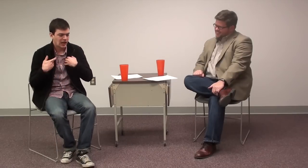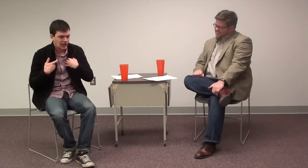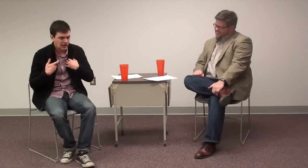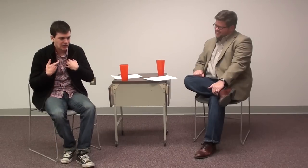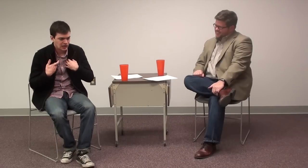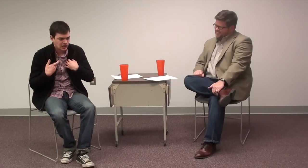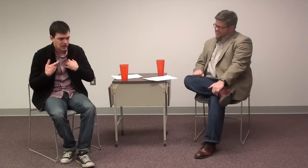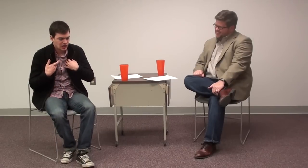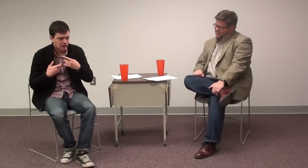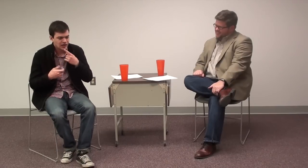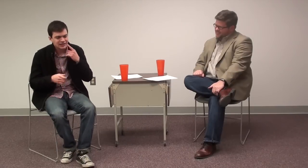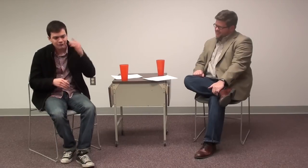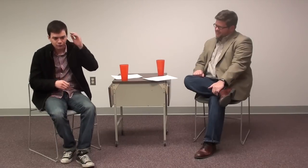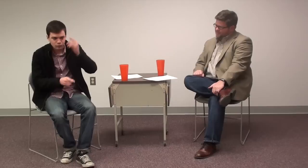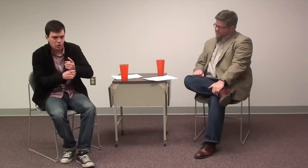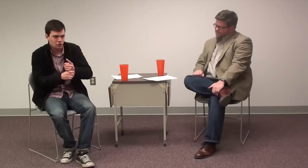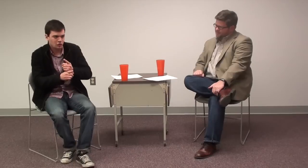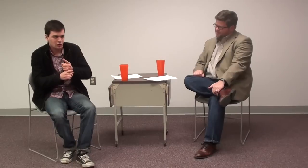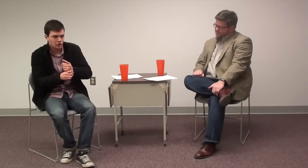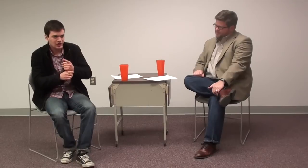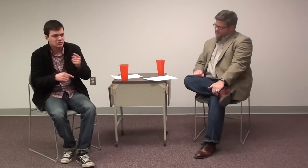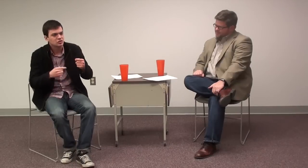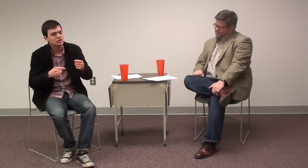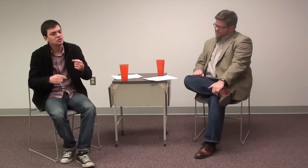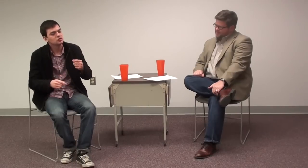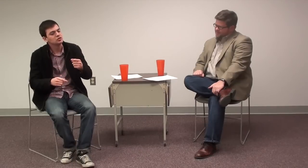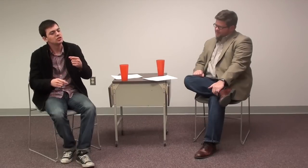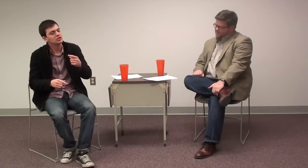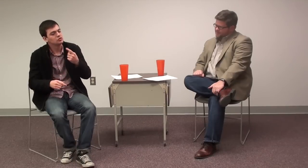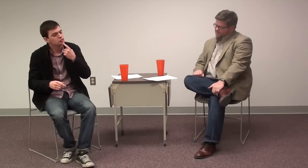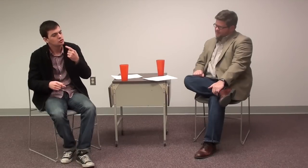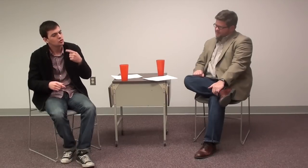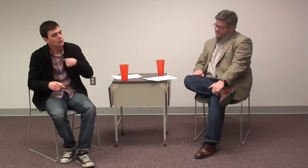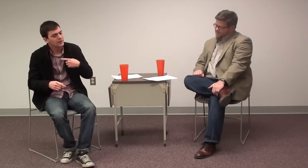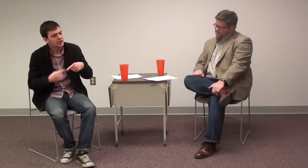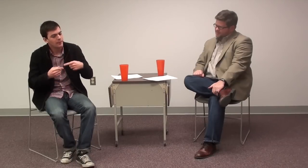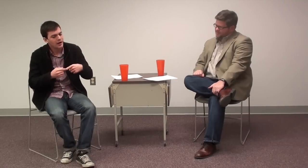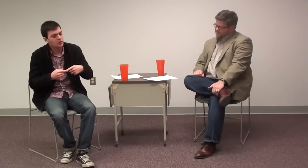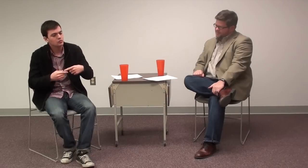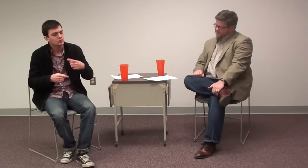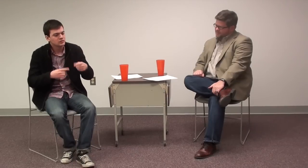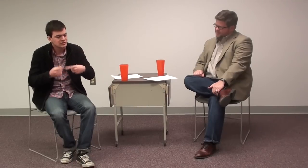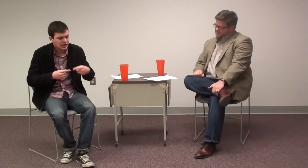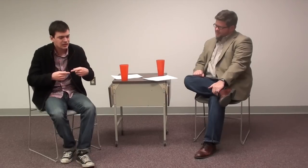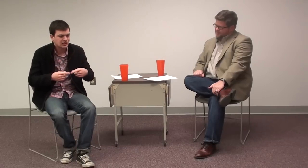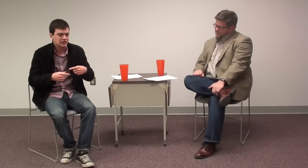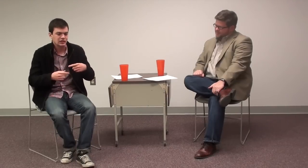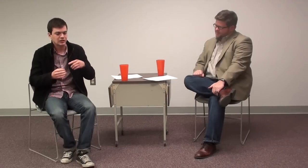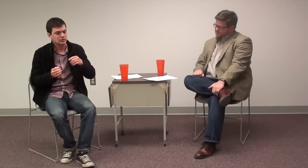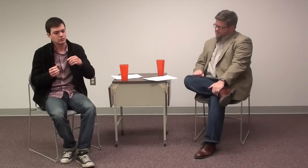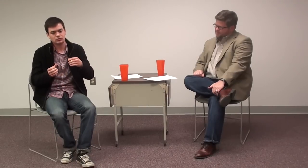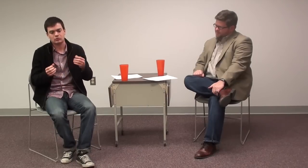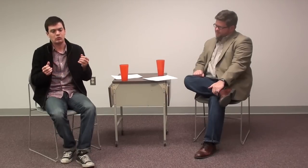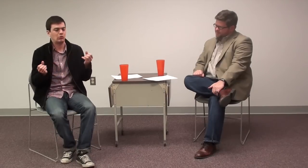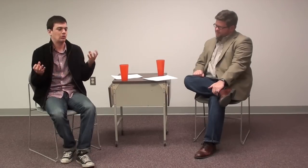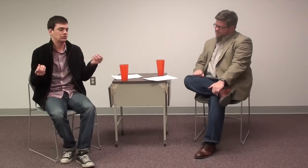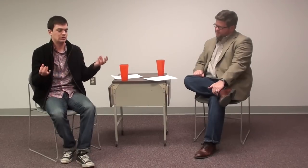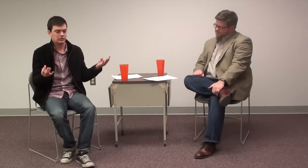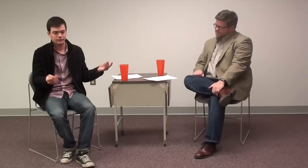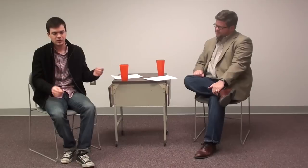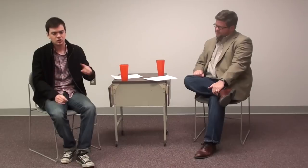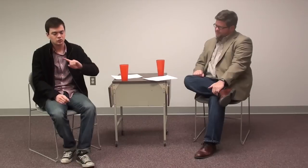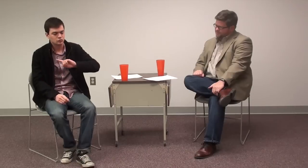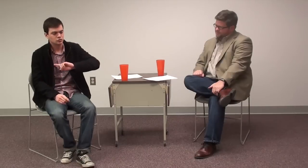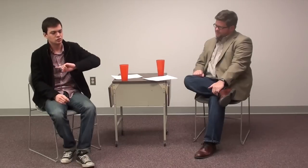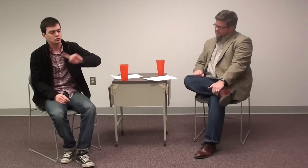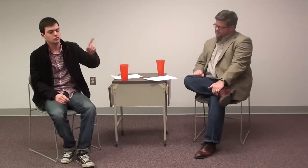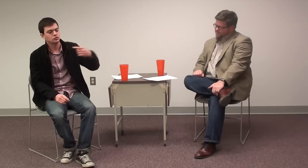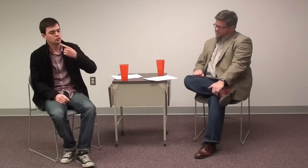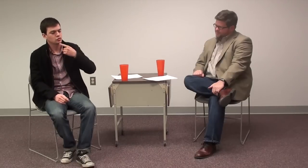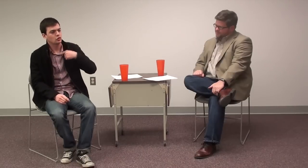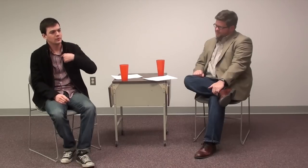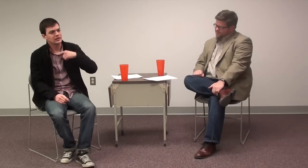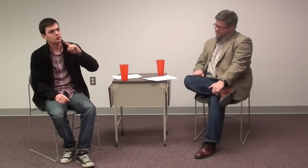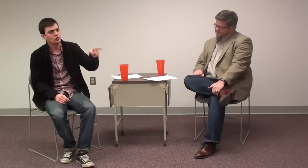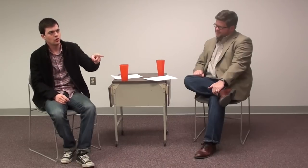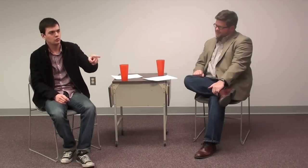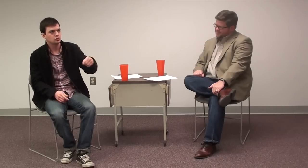My teacher explained that he had a deaf brother, and referred me to the Sign Language Center in NYC.